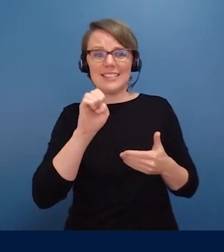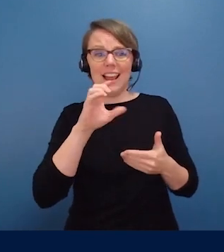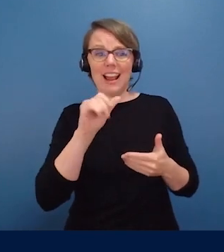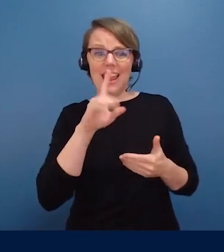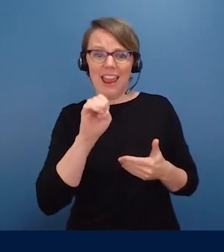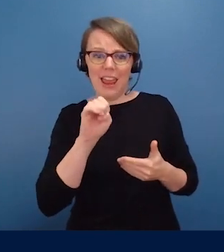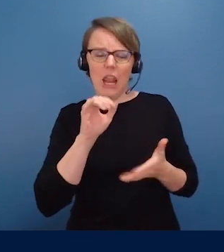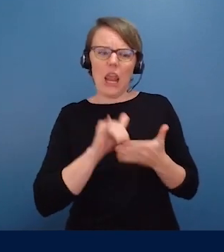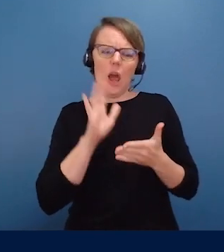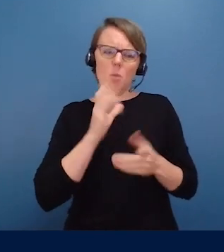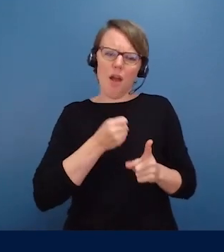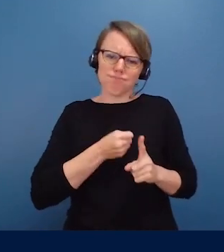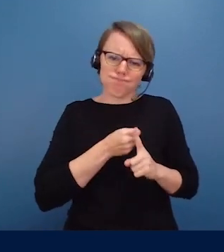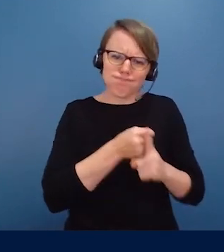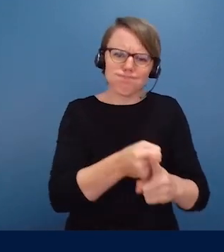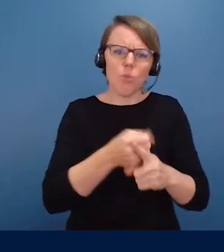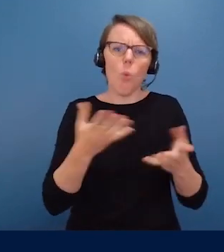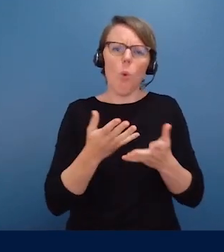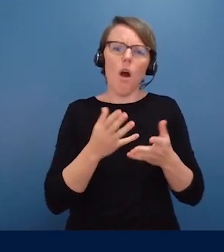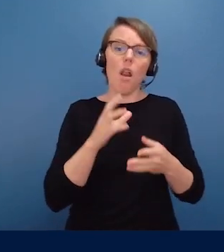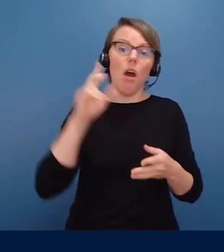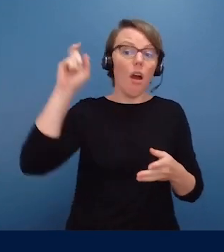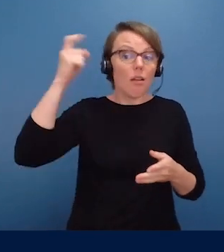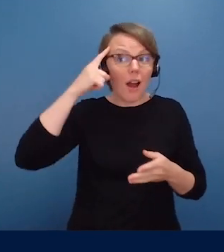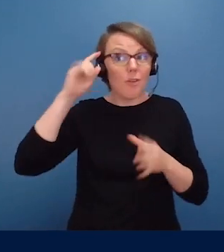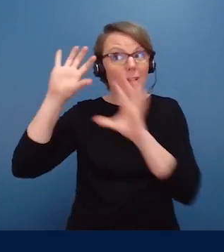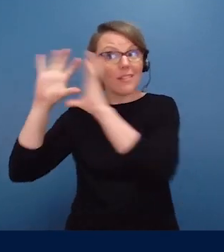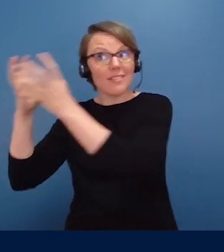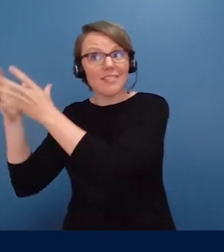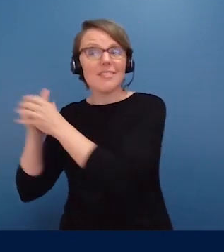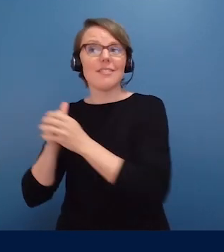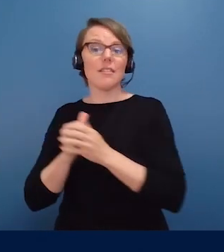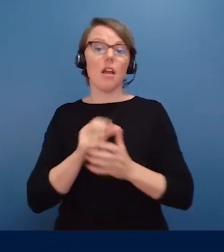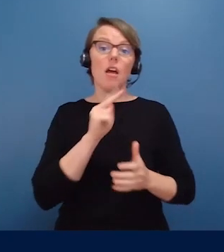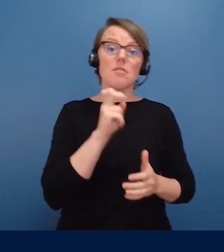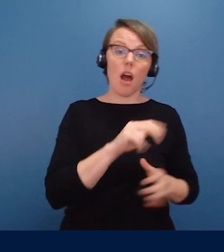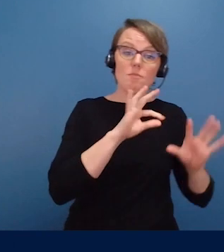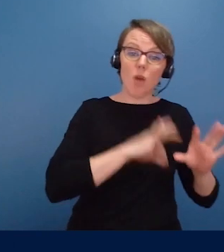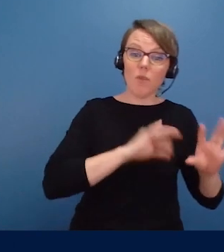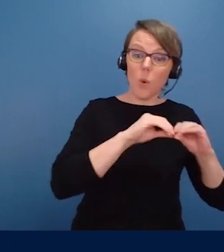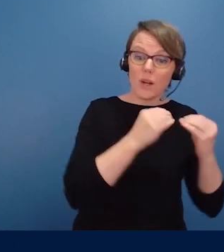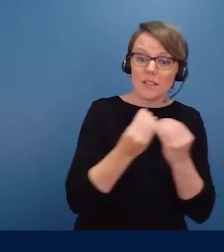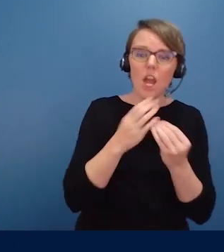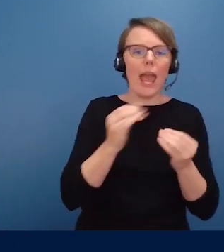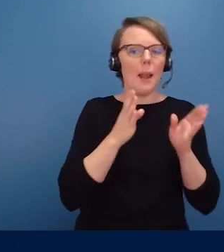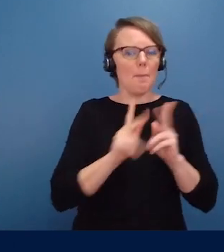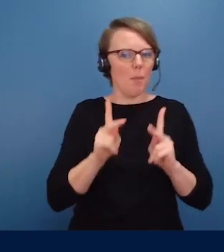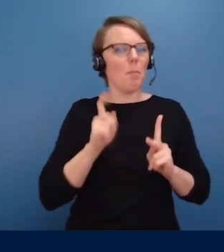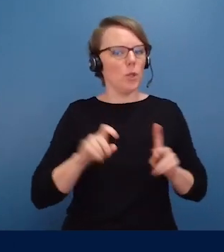governments, employers and individuals all need to do. That's why we're taking a page out